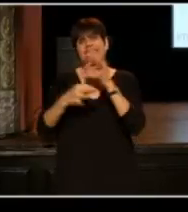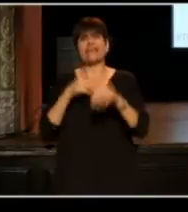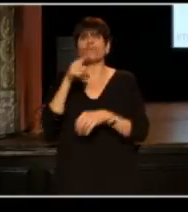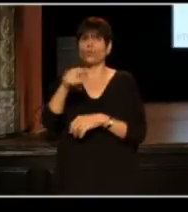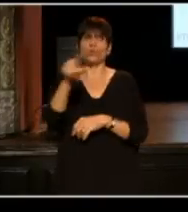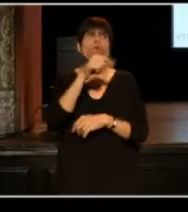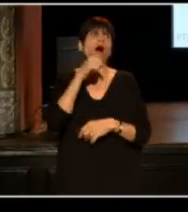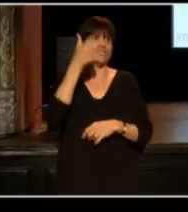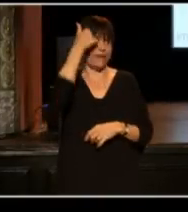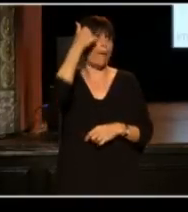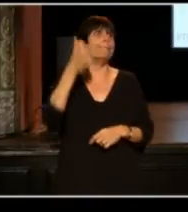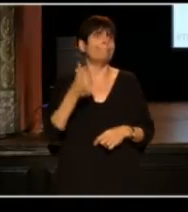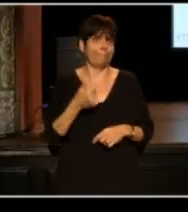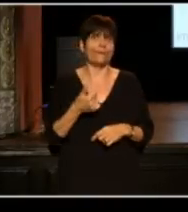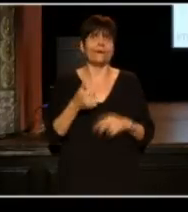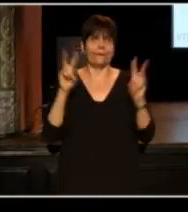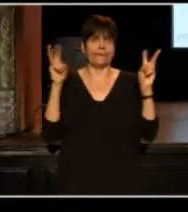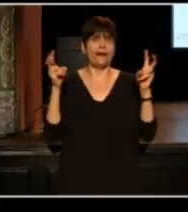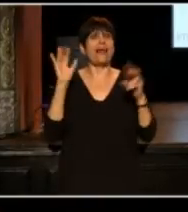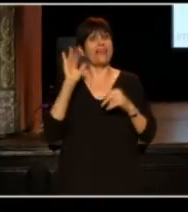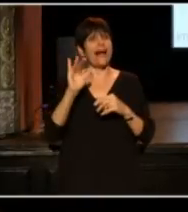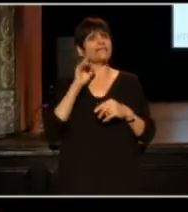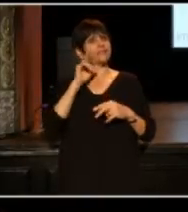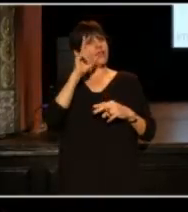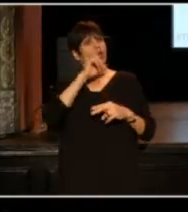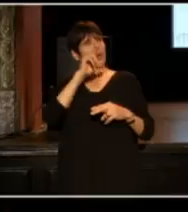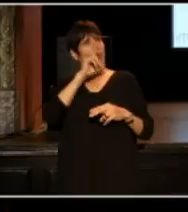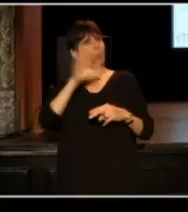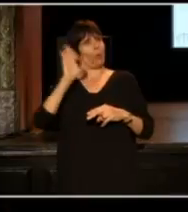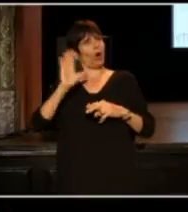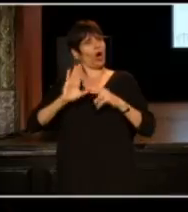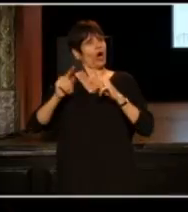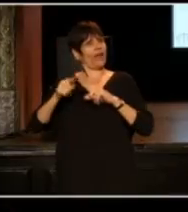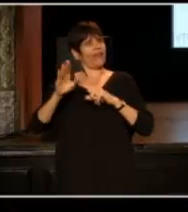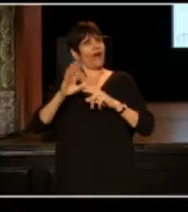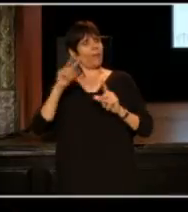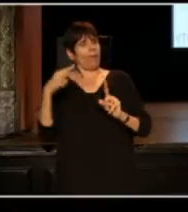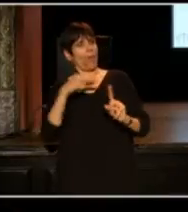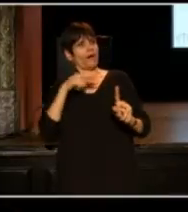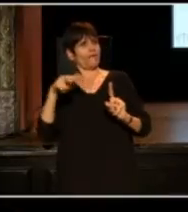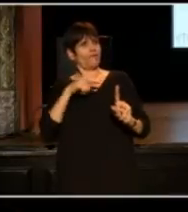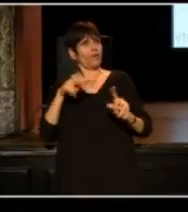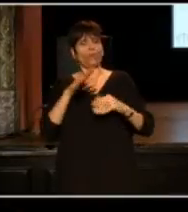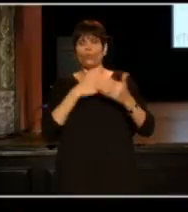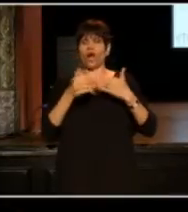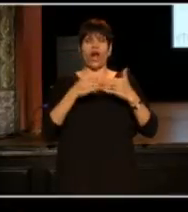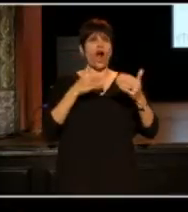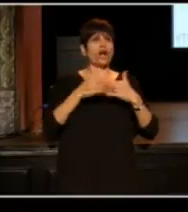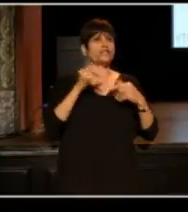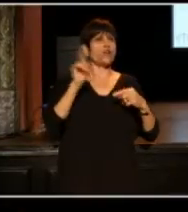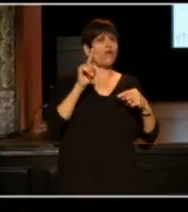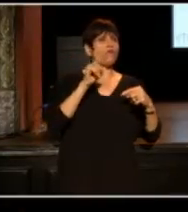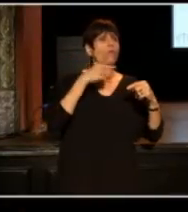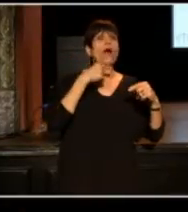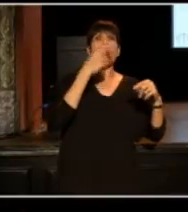And from that, comes a lot of the humor out of those pages, regardless of the platform that that humor exists on.